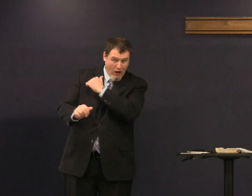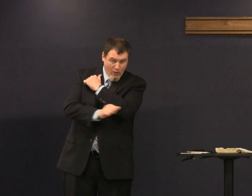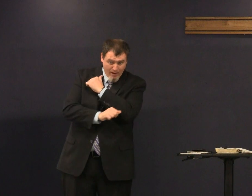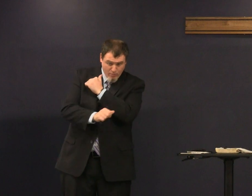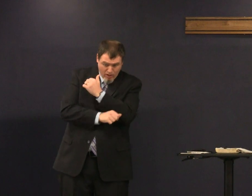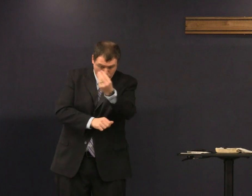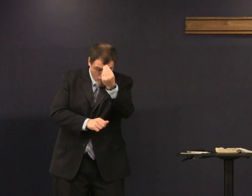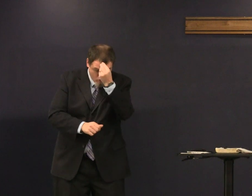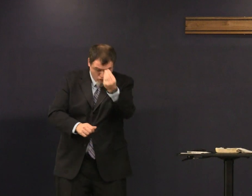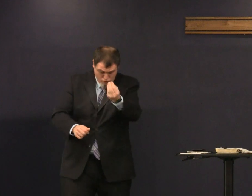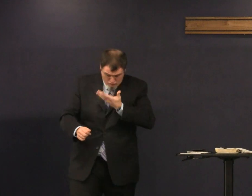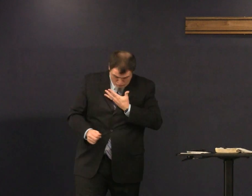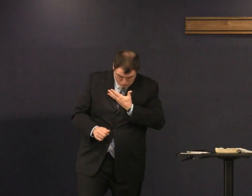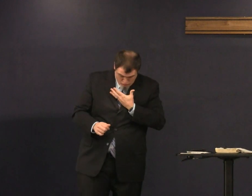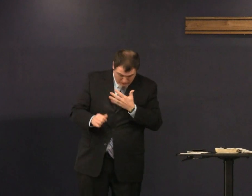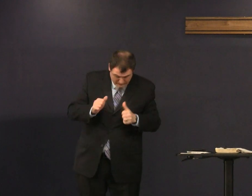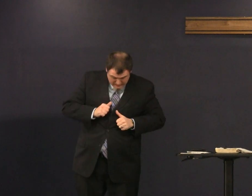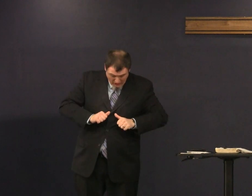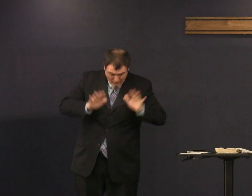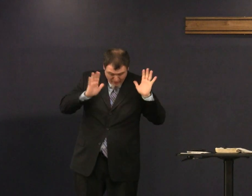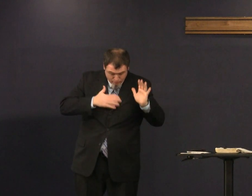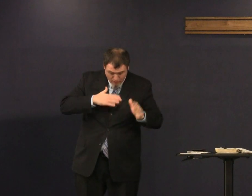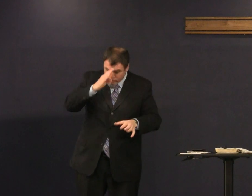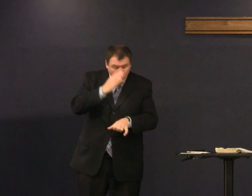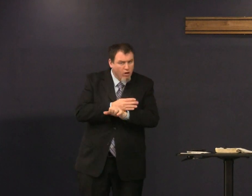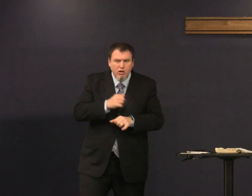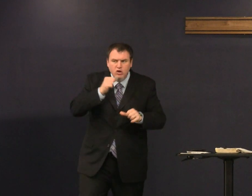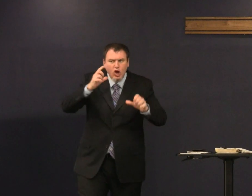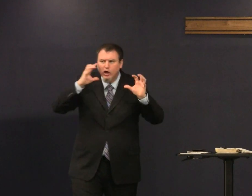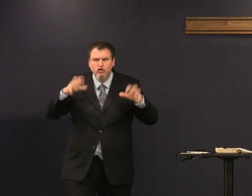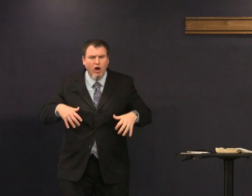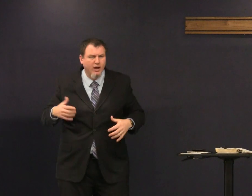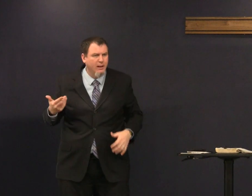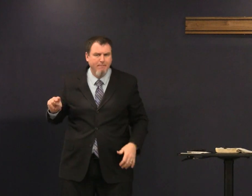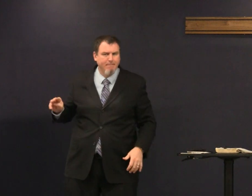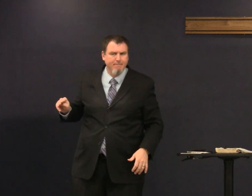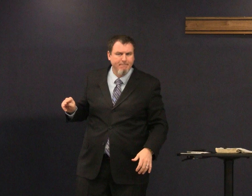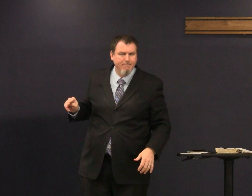now when Abraham was told to sacrifice his son